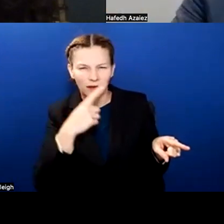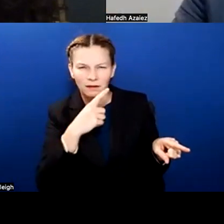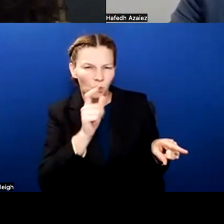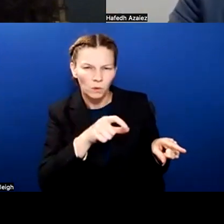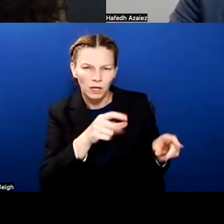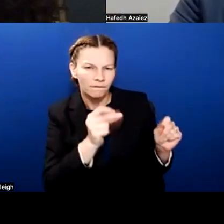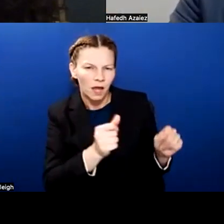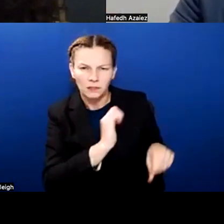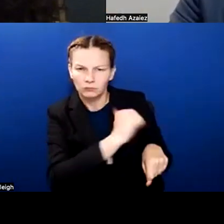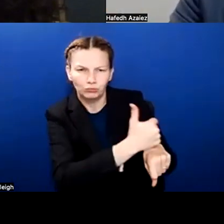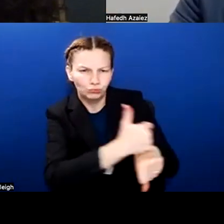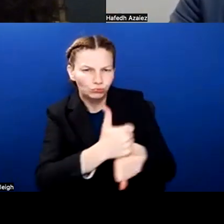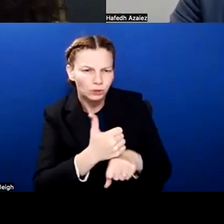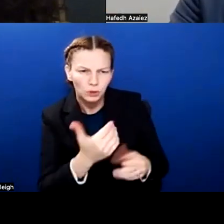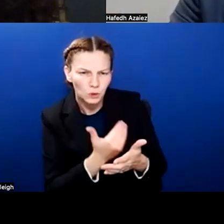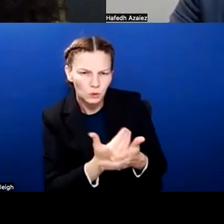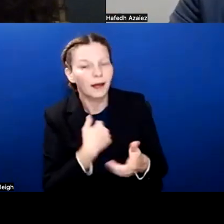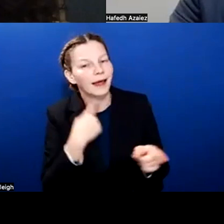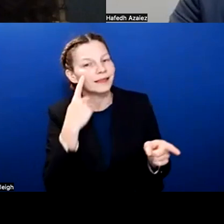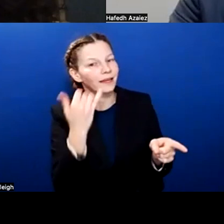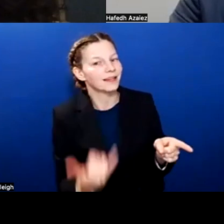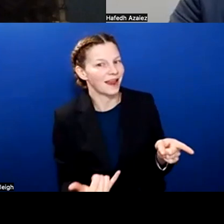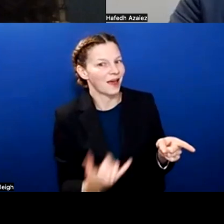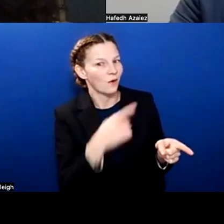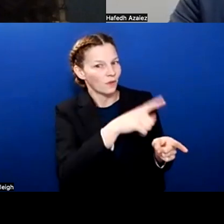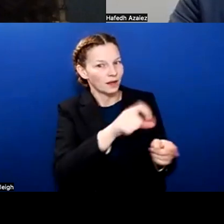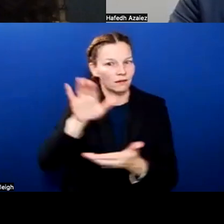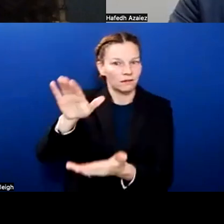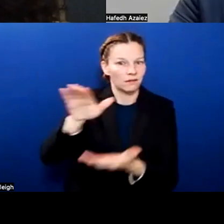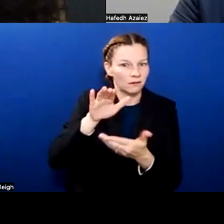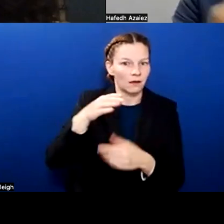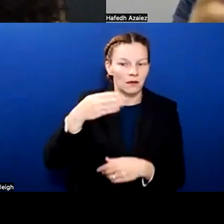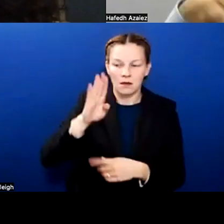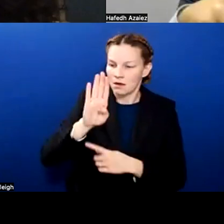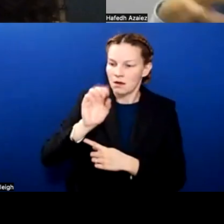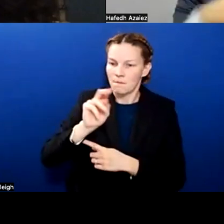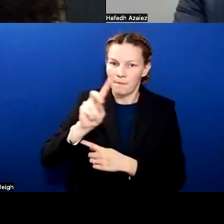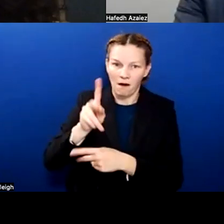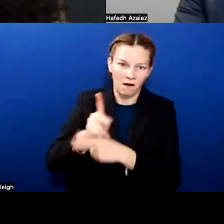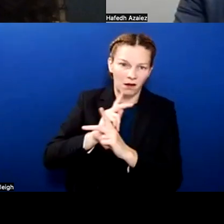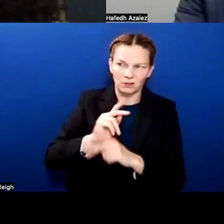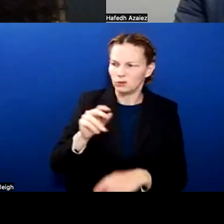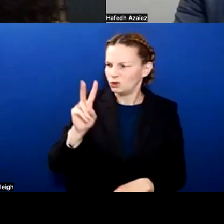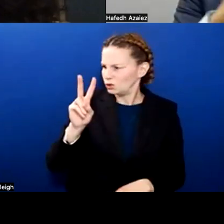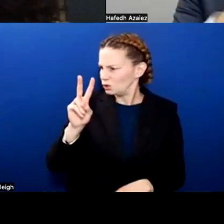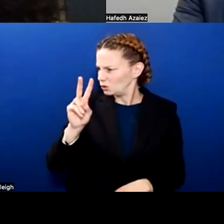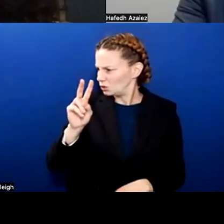they're going for big bond of, I think, over $2 billion. But because we are a district, as I said,